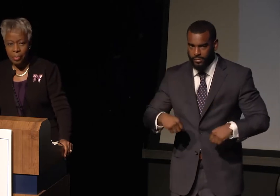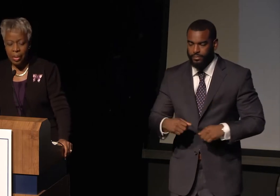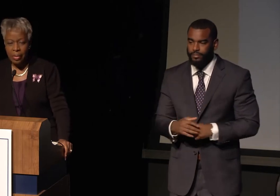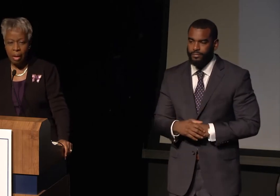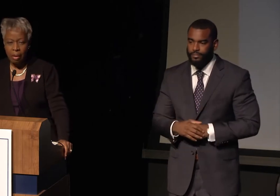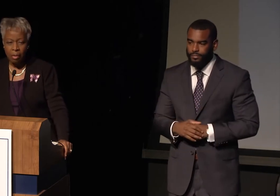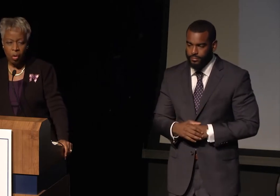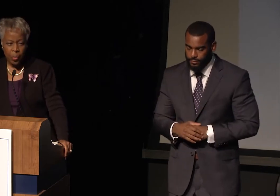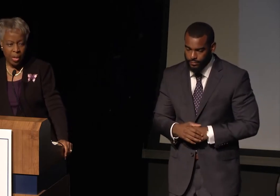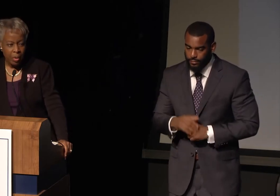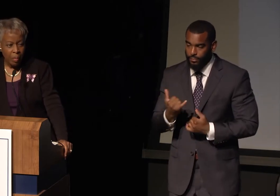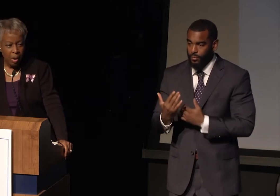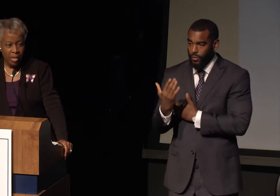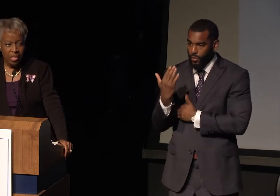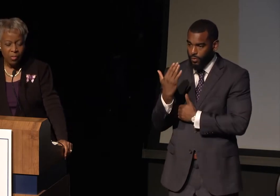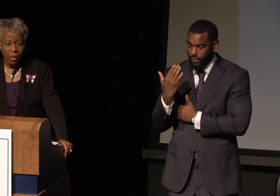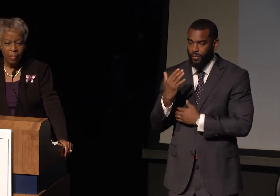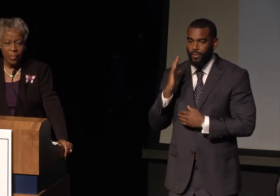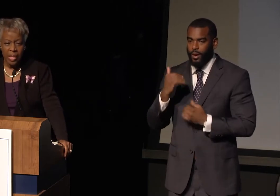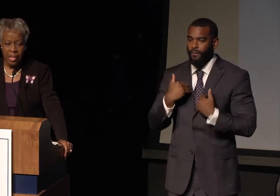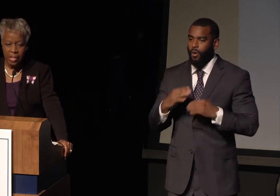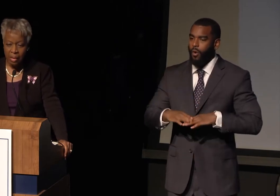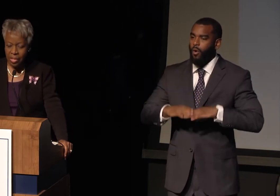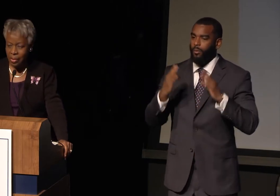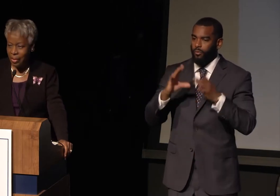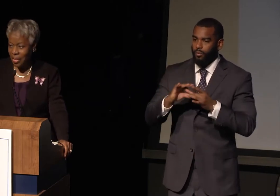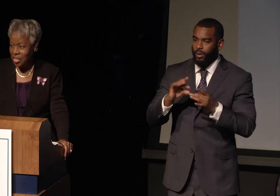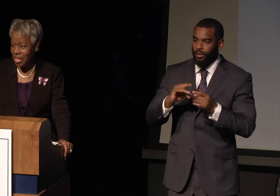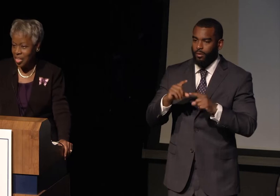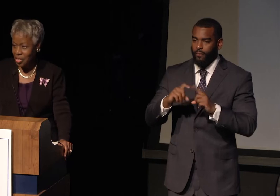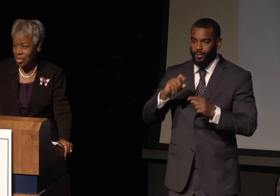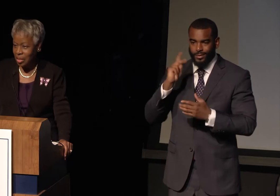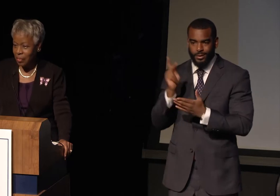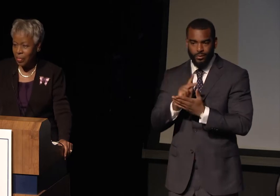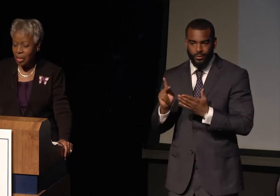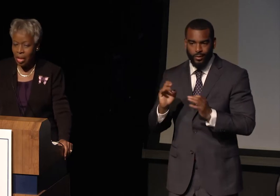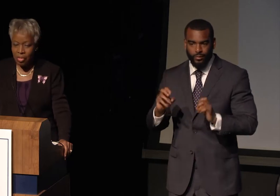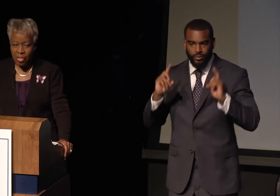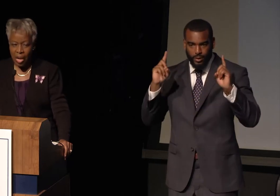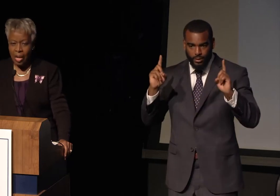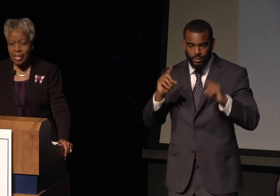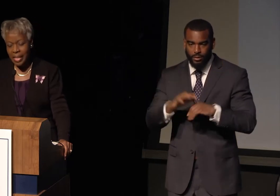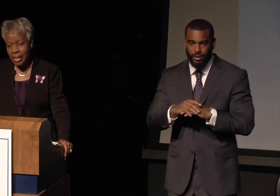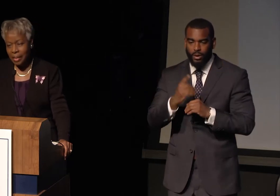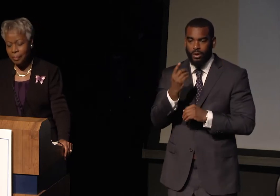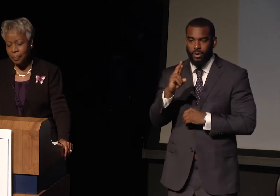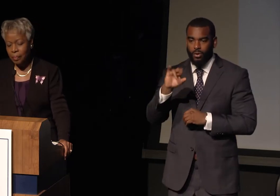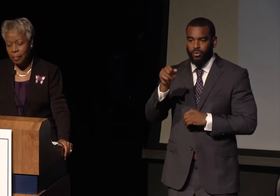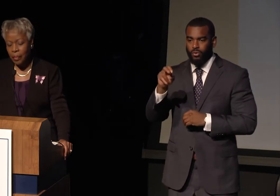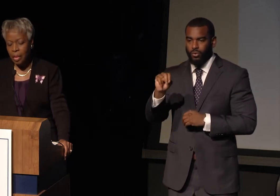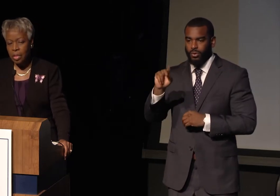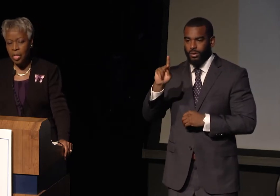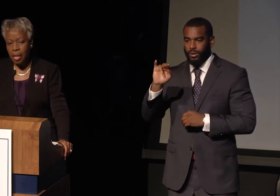with our opening remarks from the Secretary of Education, Dr. John King.